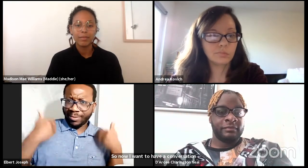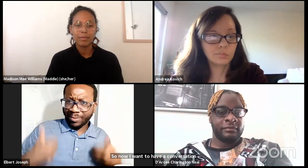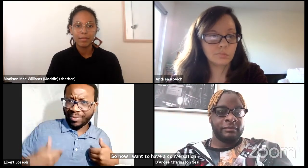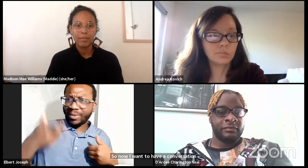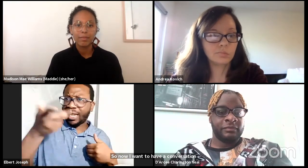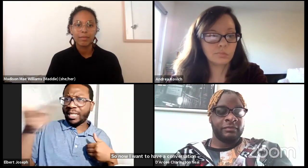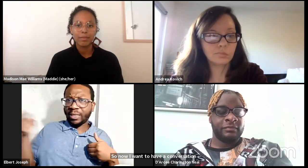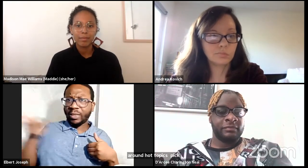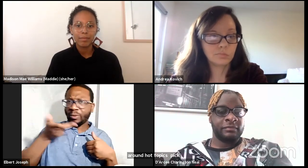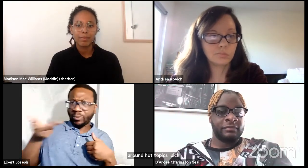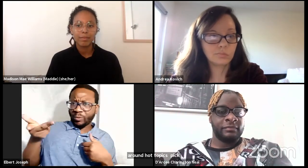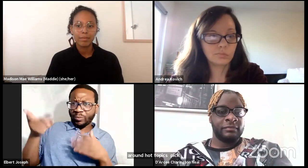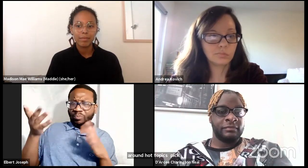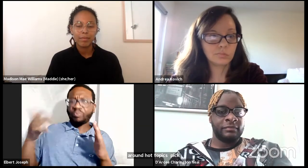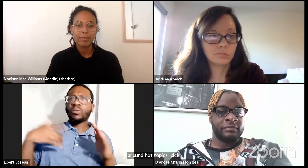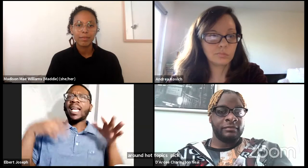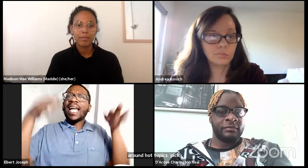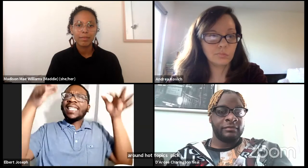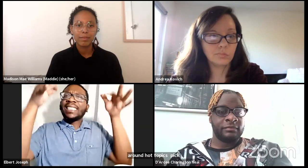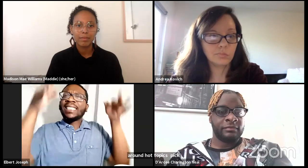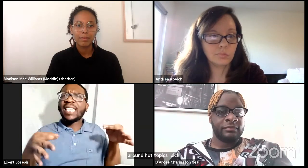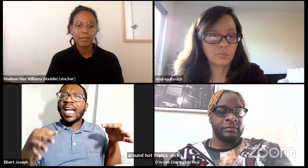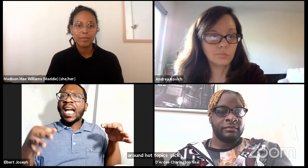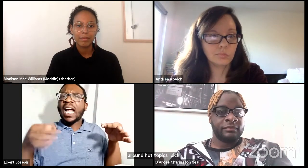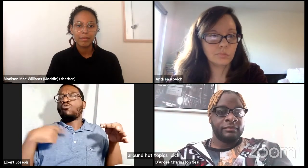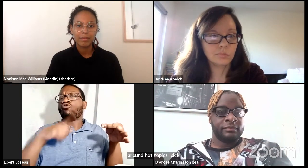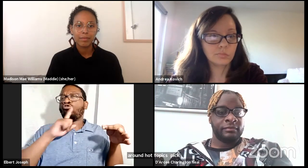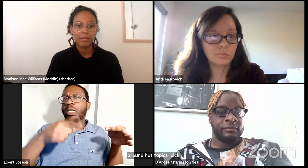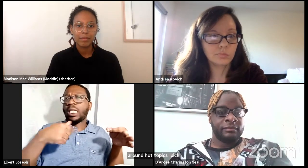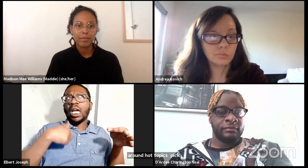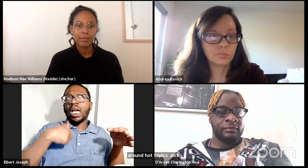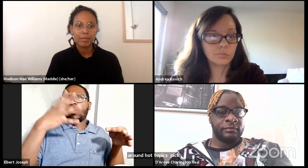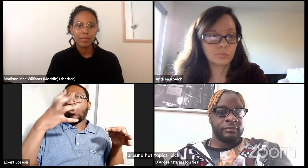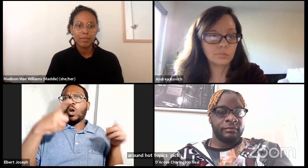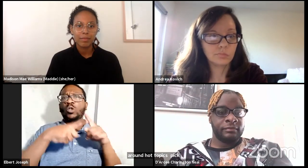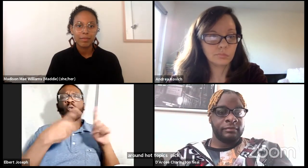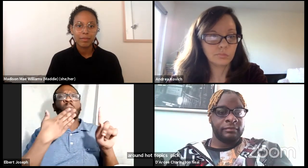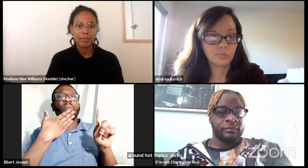So before I do that, as I said before, am your host.